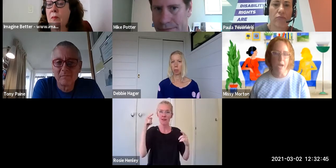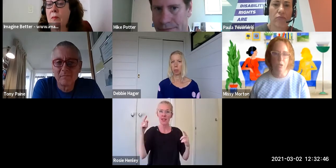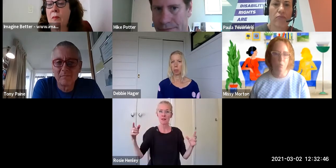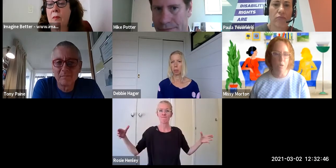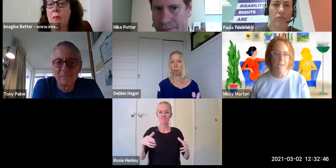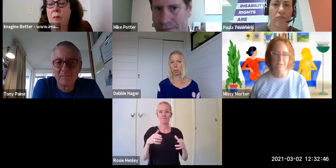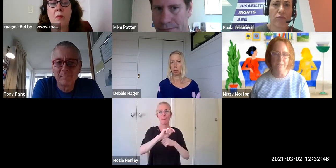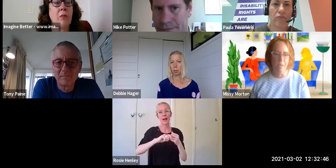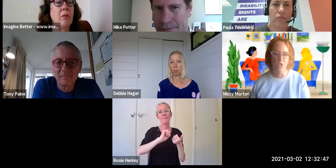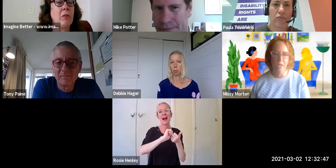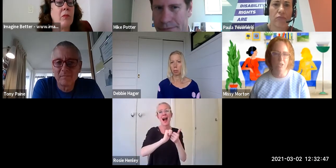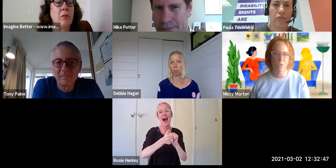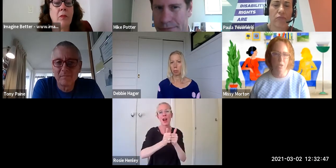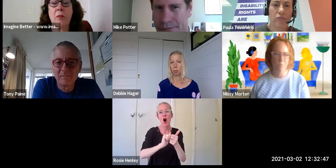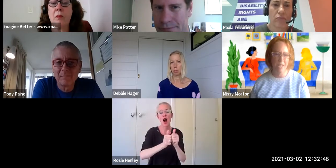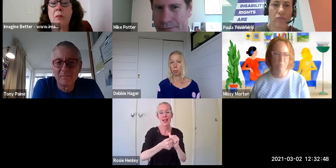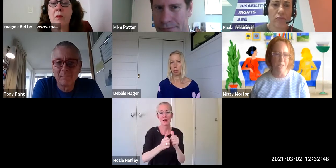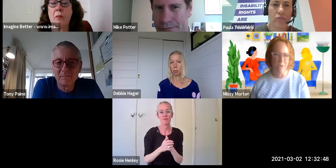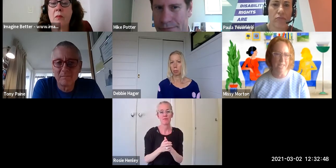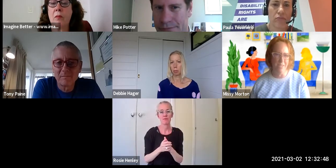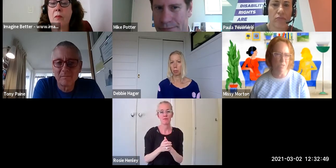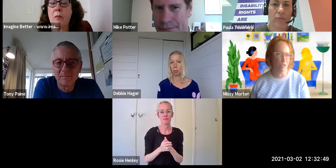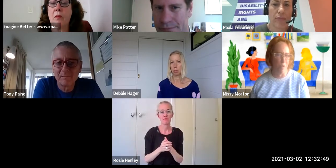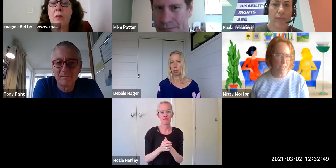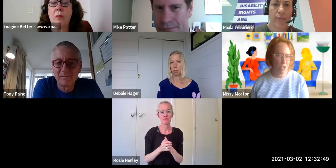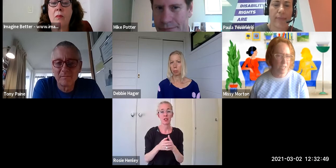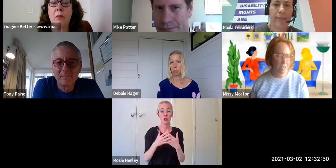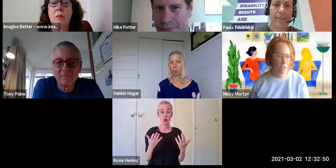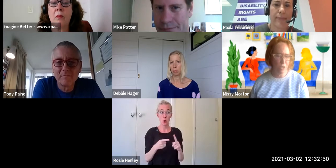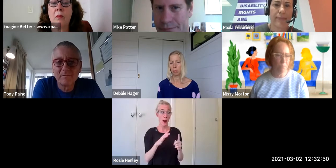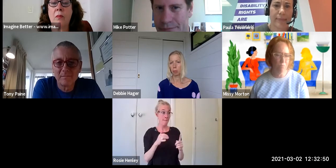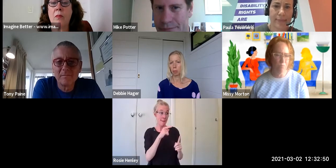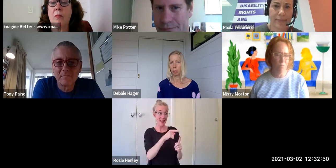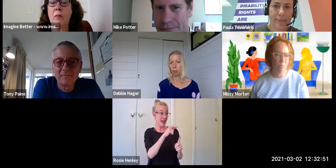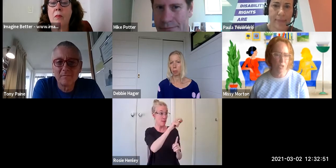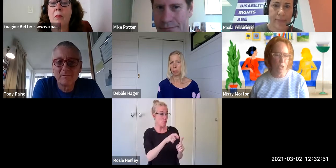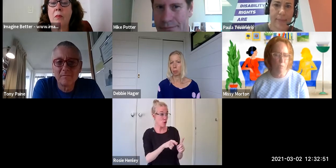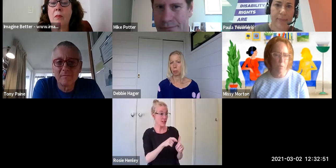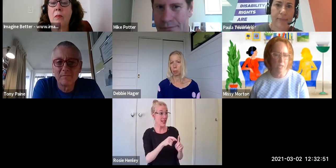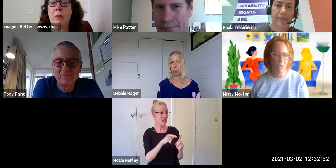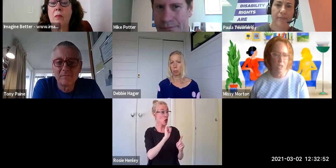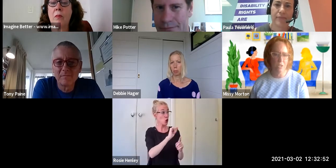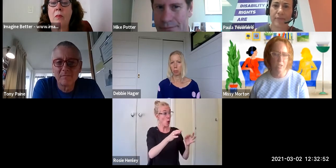might not want to make the same changes you want to make but they might have some strategies that you could share for making changes.